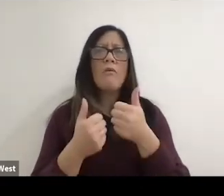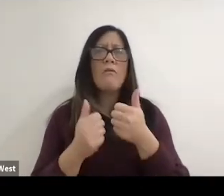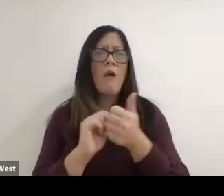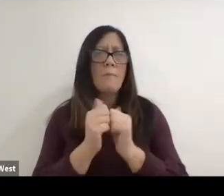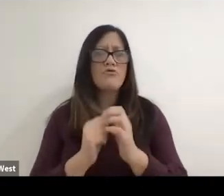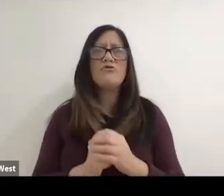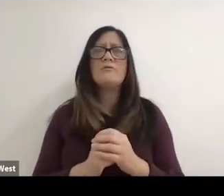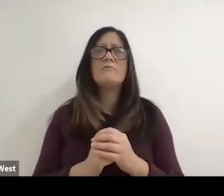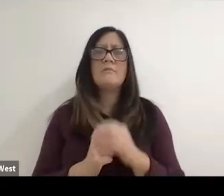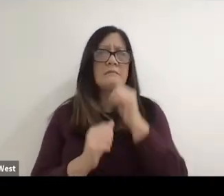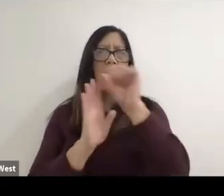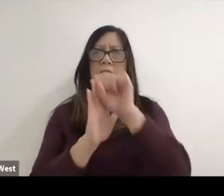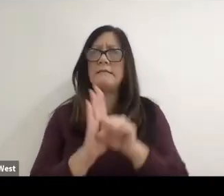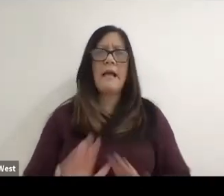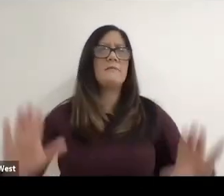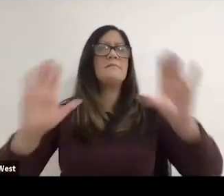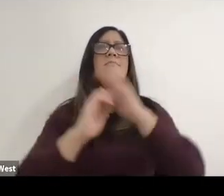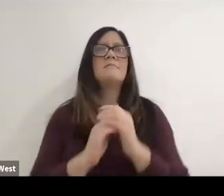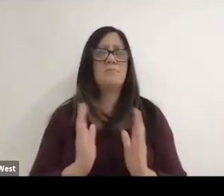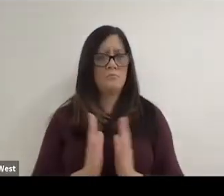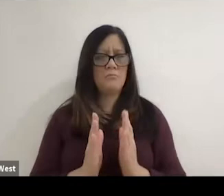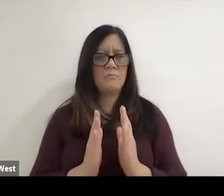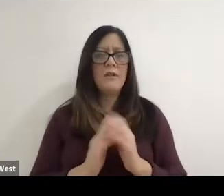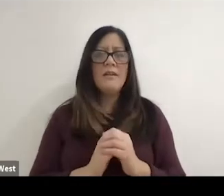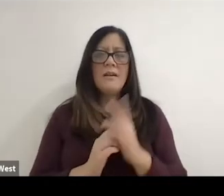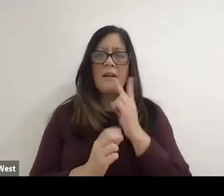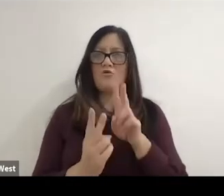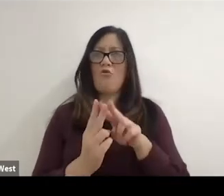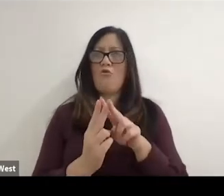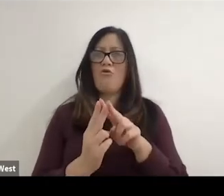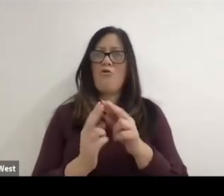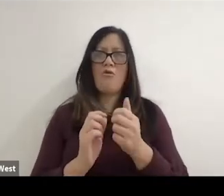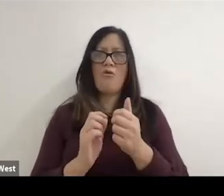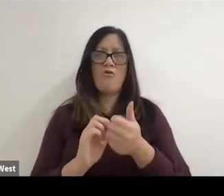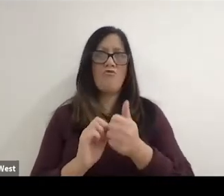But I saw Dave and Steve race in the 1500 meters.